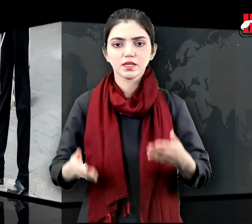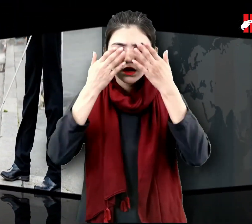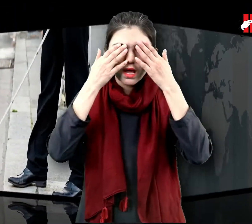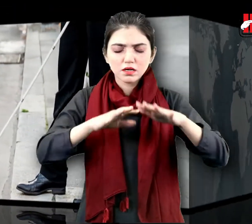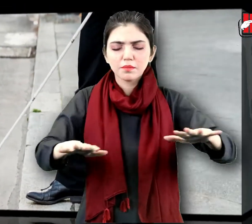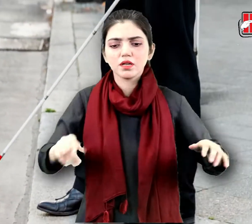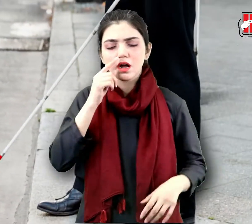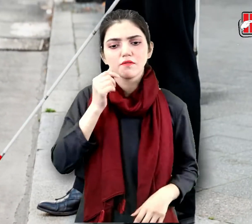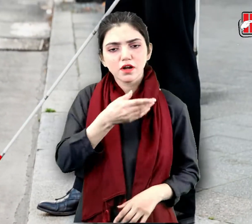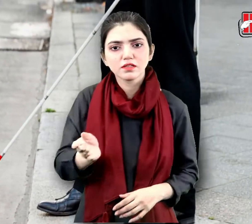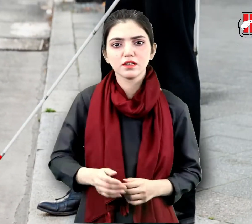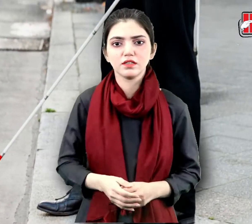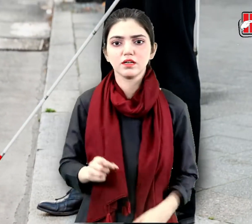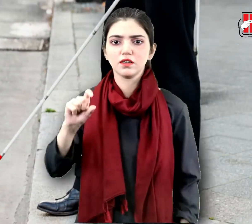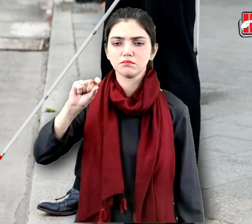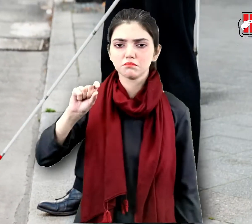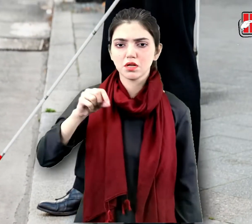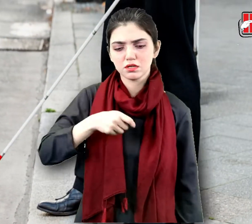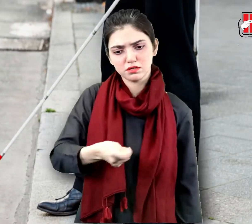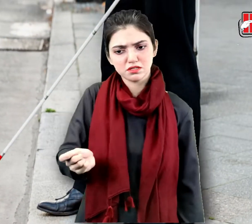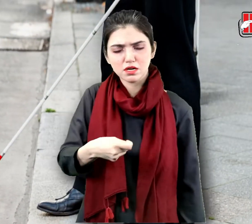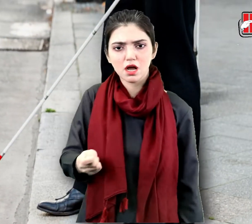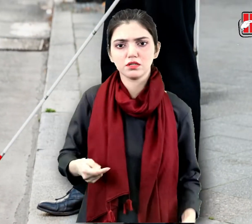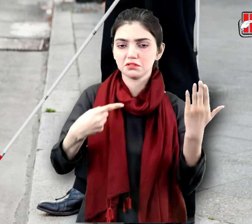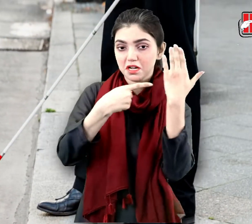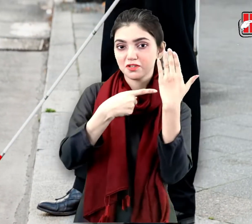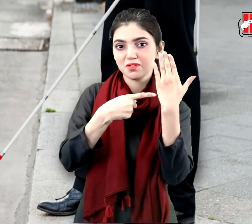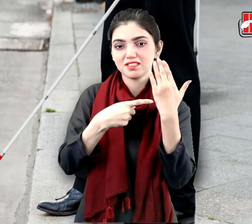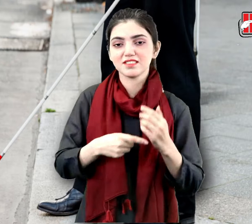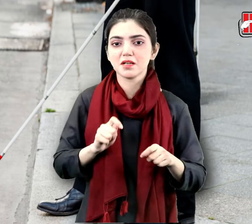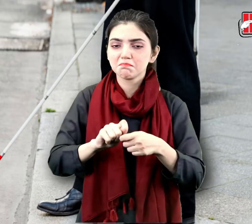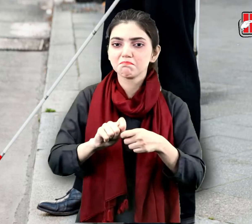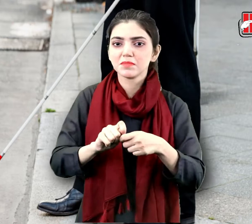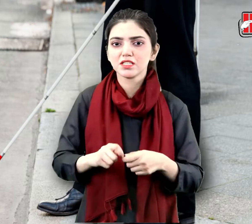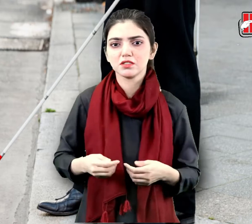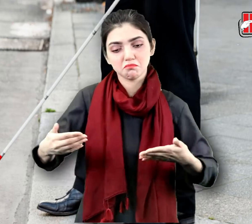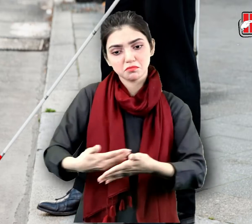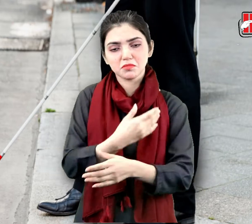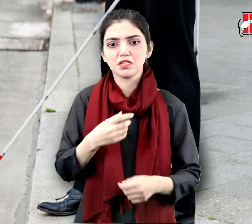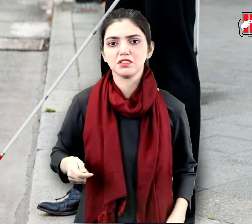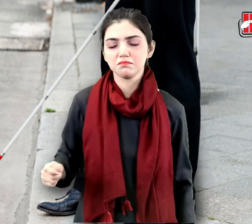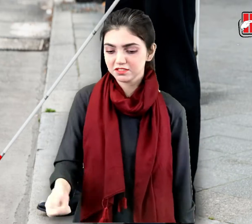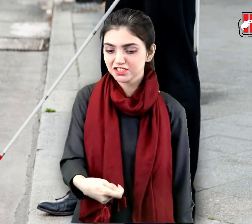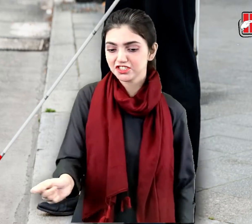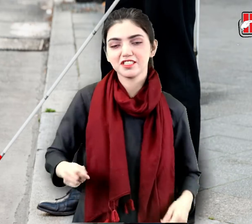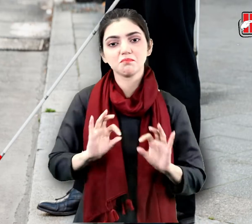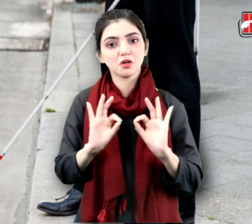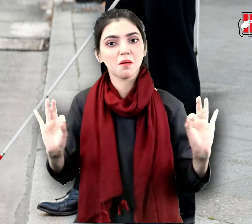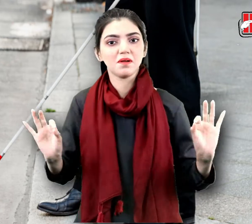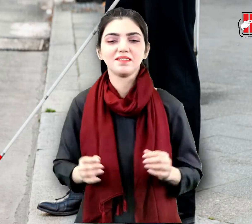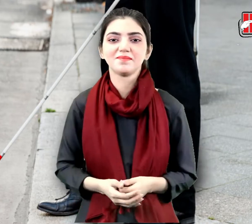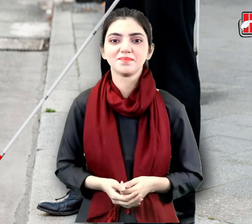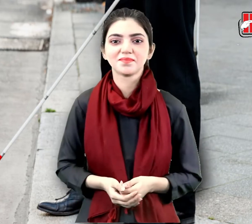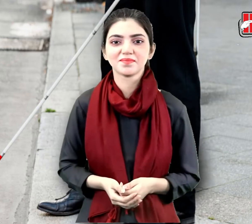A modern stick made of laser radar technology has been developed for the blinds.